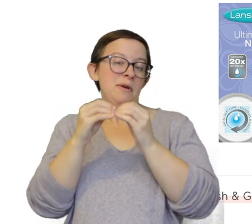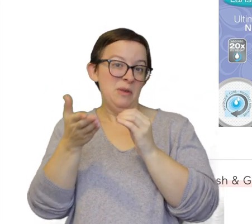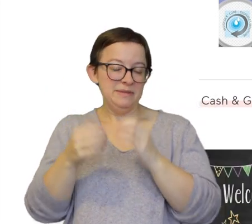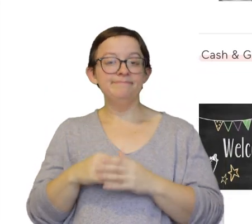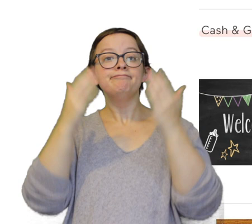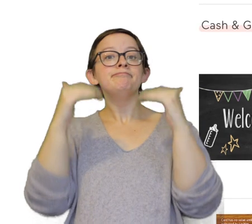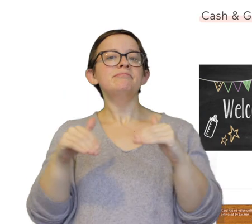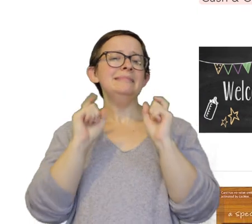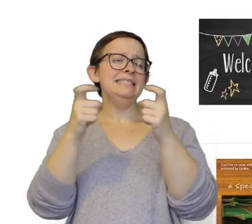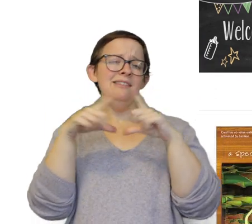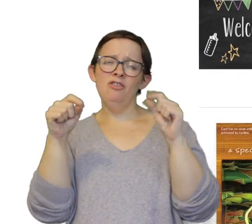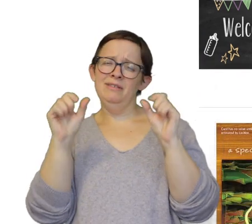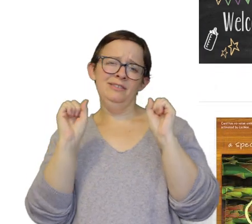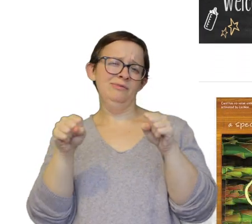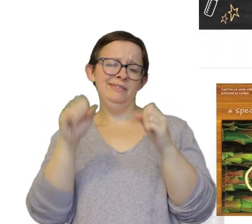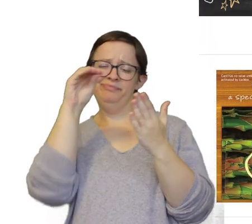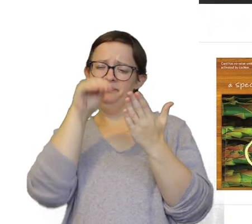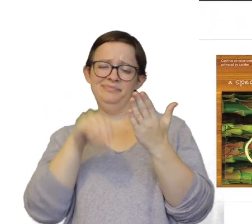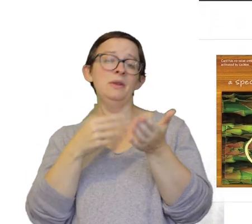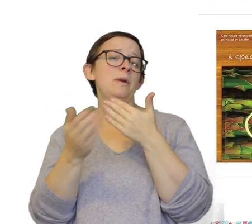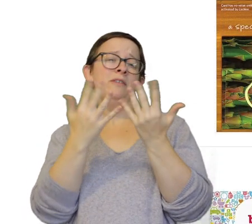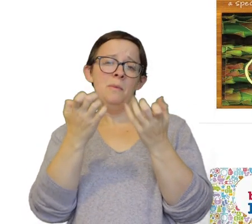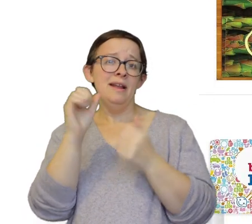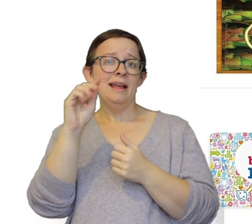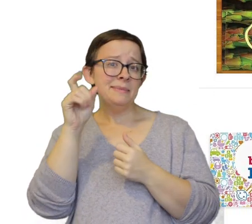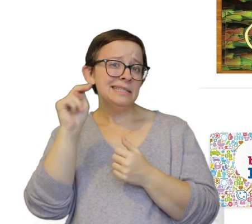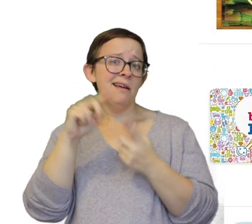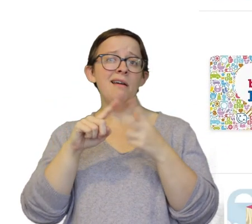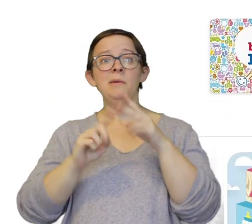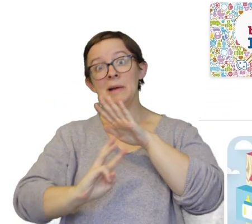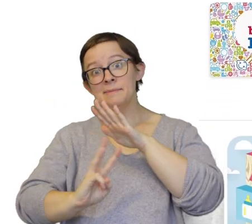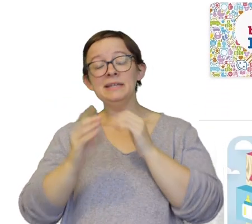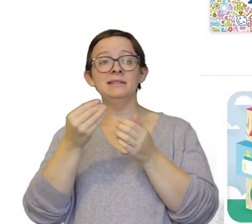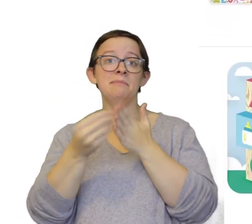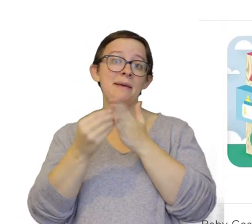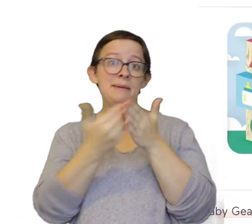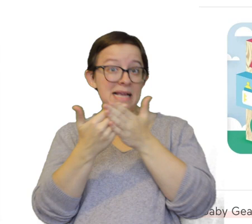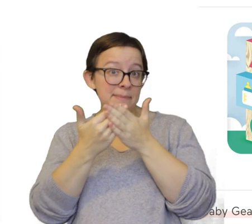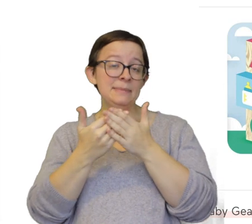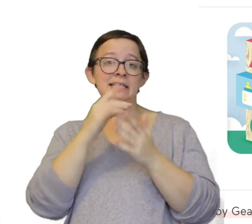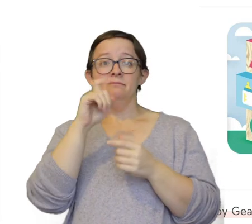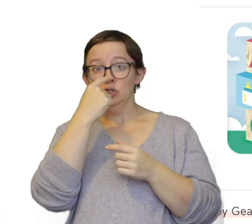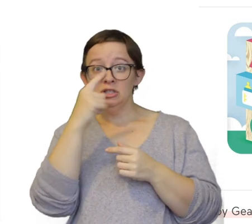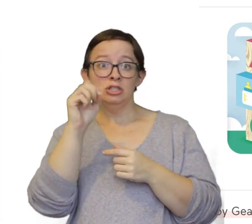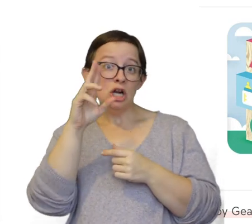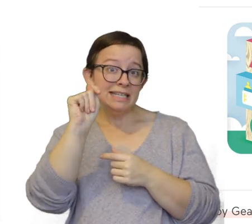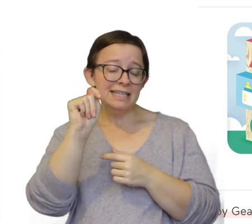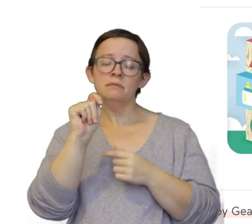Next are gift cards. You can put whatever you want on there... Amazon, Wegmans, Buy Buy Baby, Target. Gift cards are a great thing to put on your registry